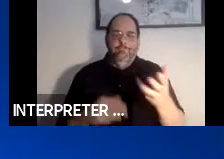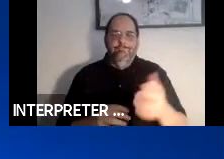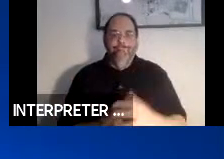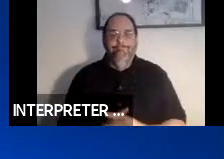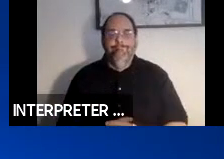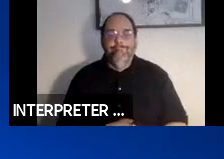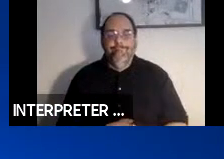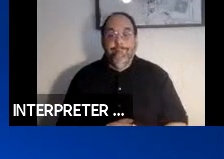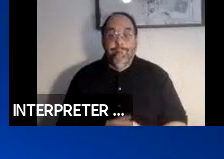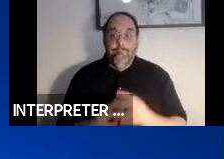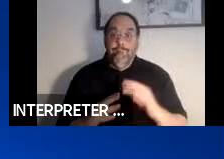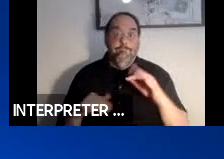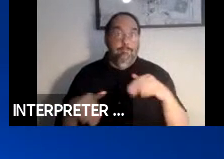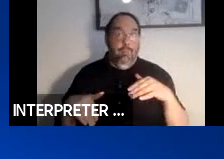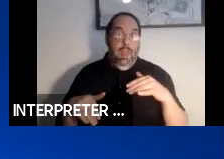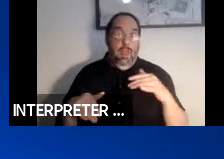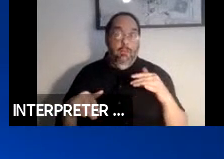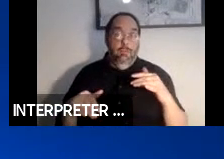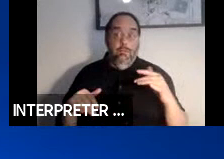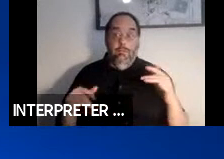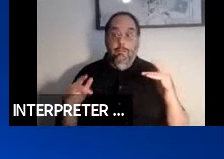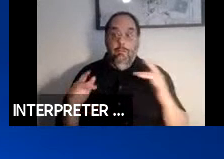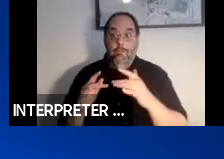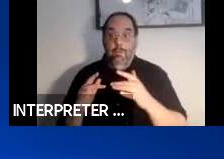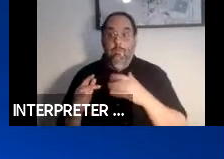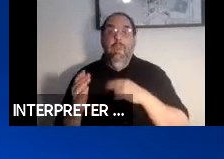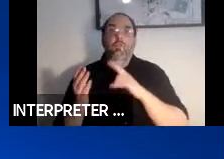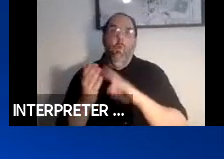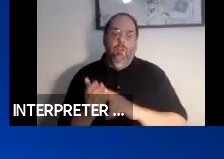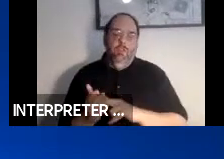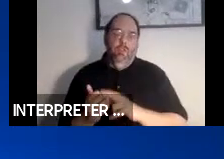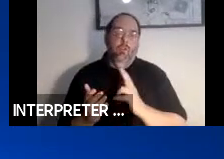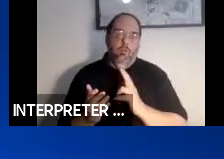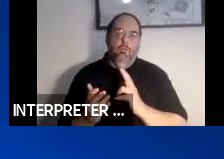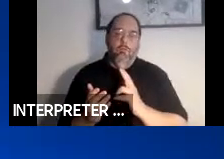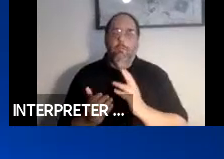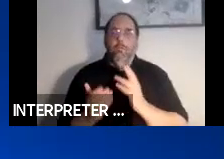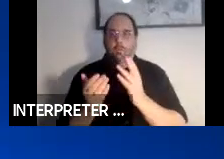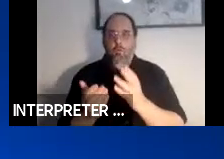If you have not already done so, please register to contribute comments on this dialogue.